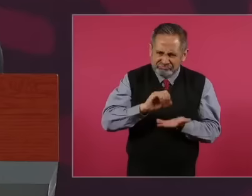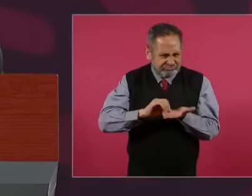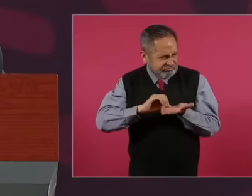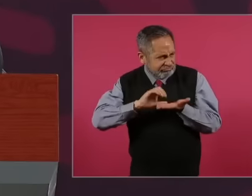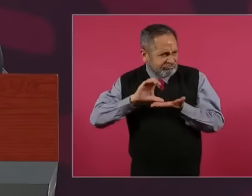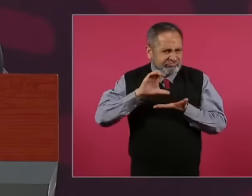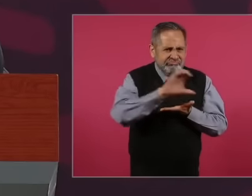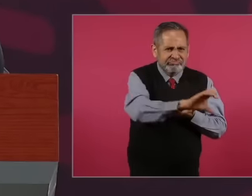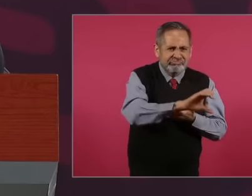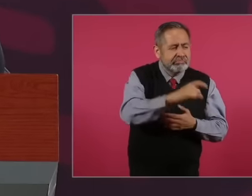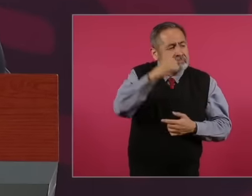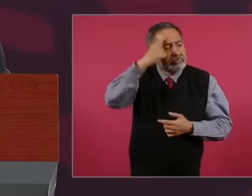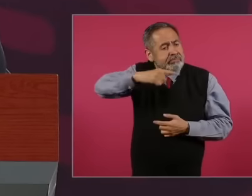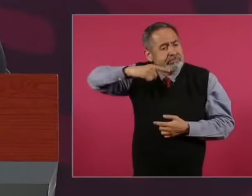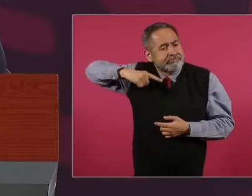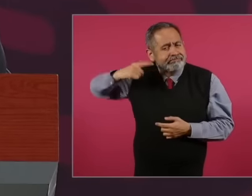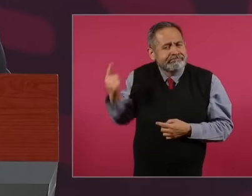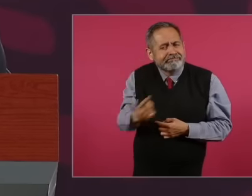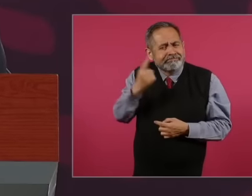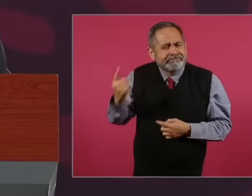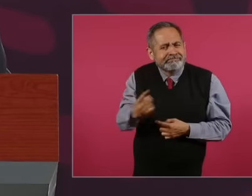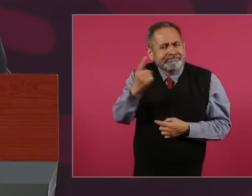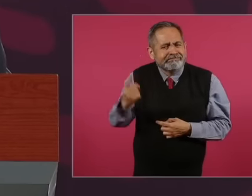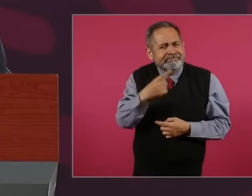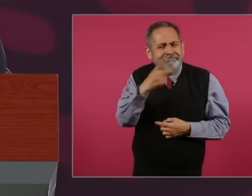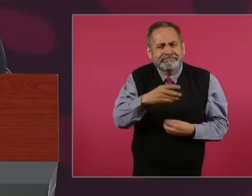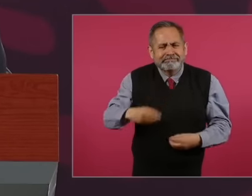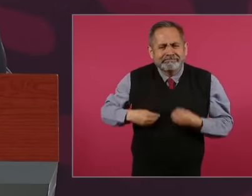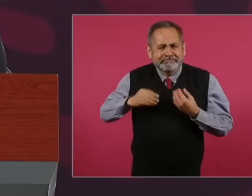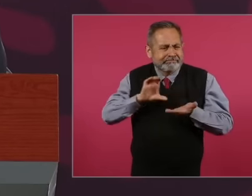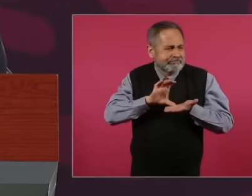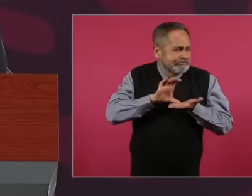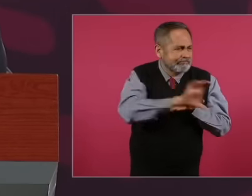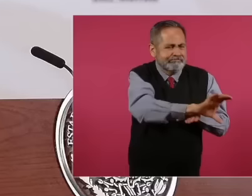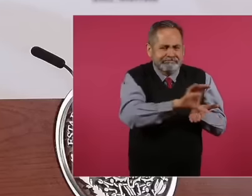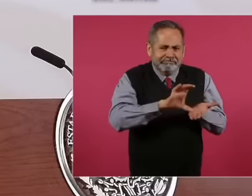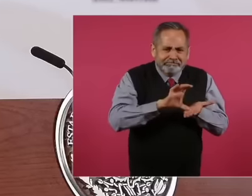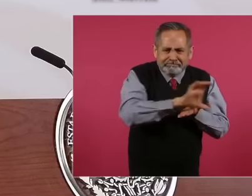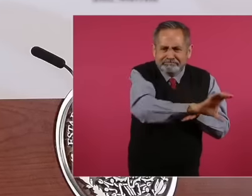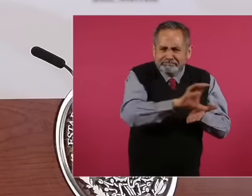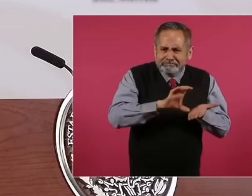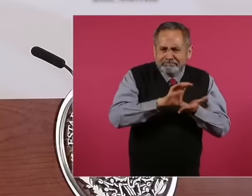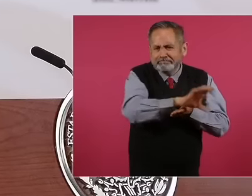lifelong retirement, as if they lived